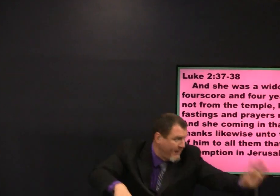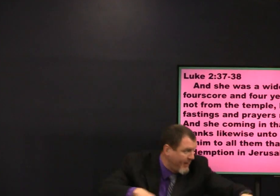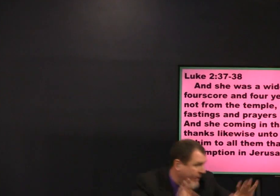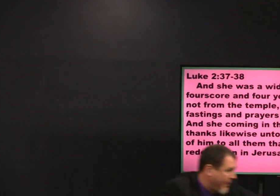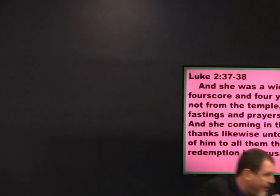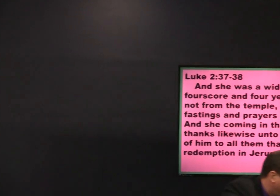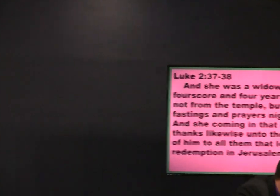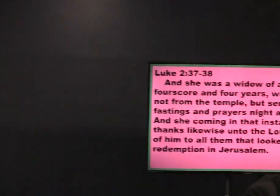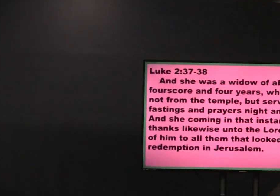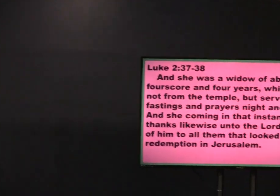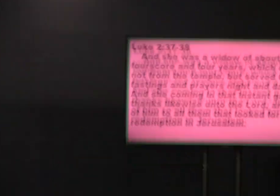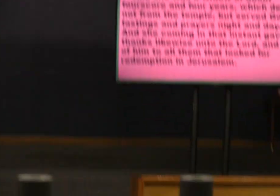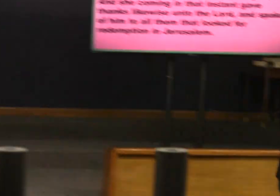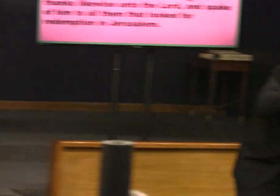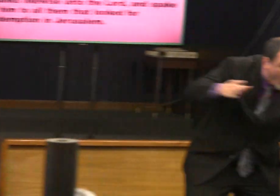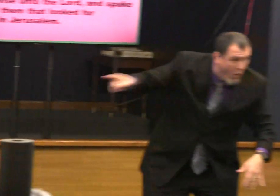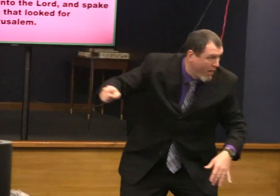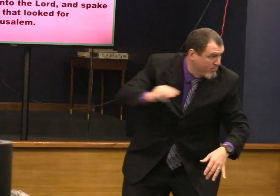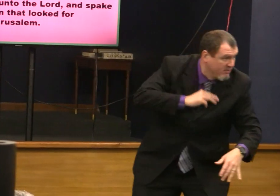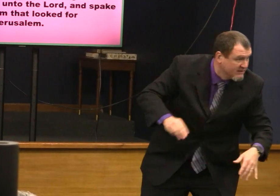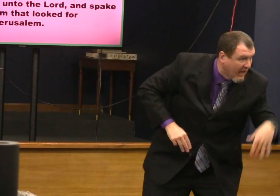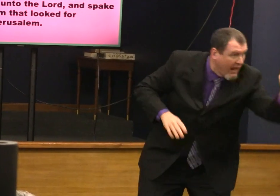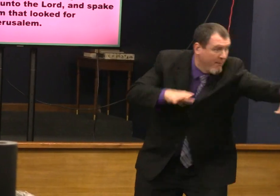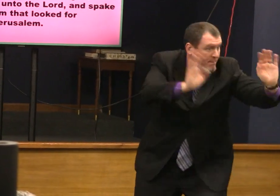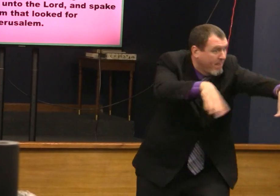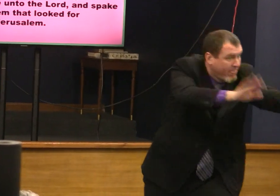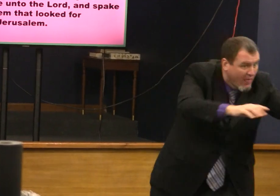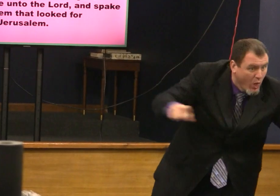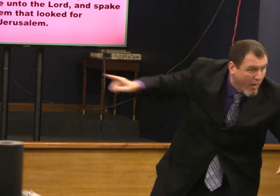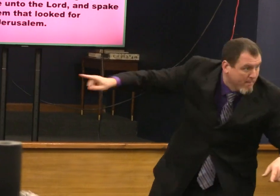baby hears the Messiah she went around to everybody did you know this is the messiah